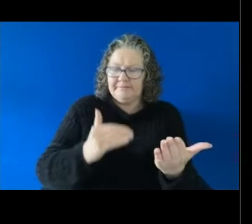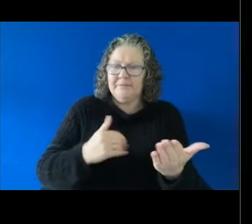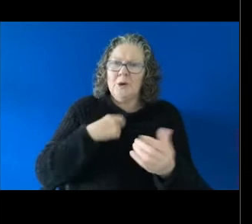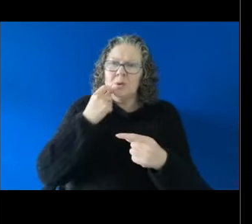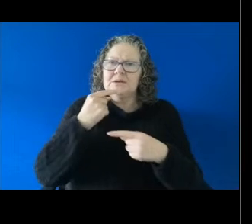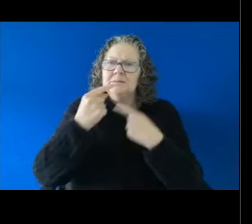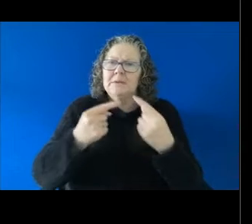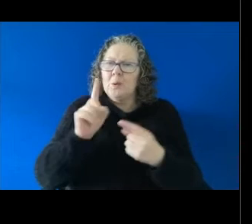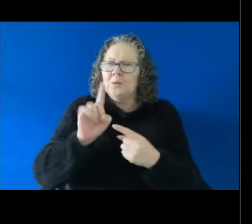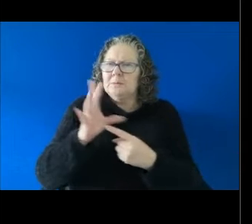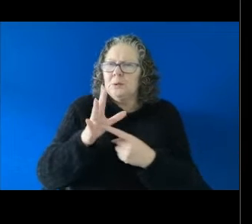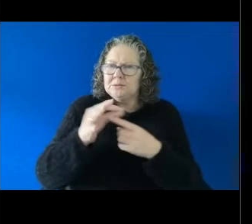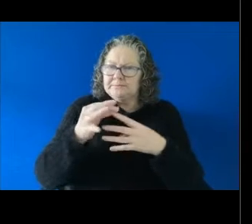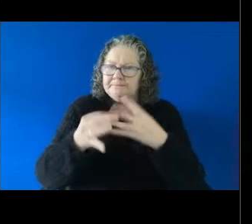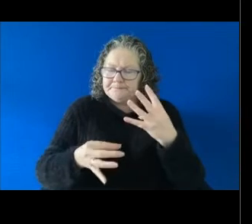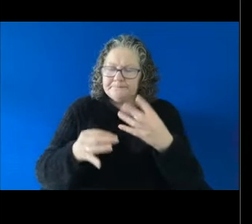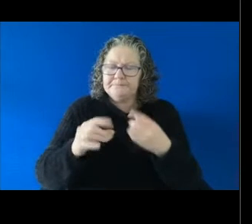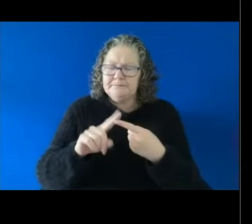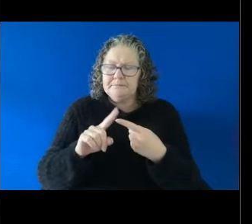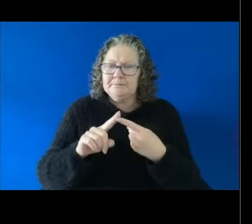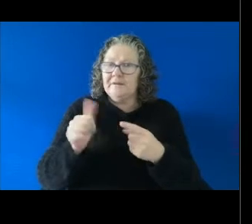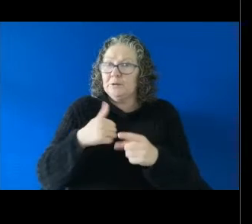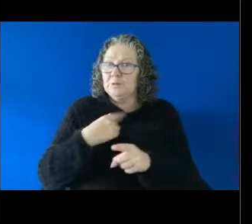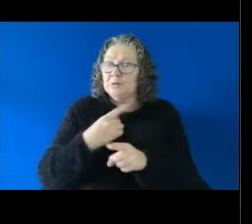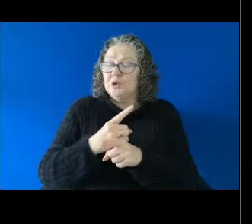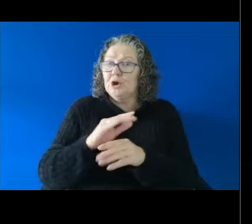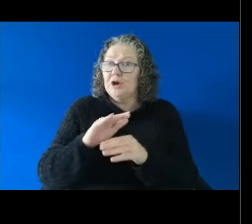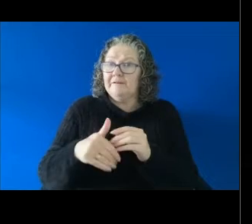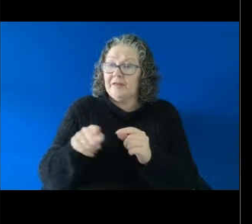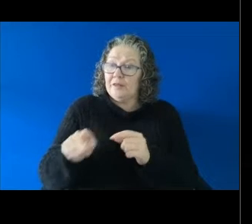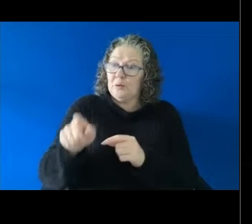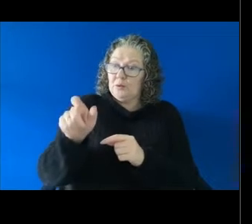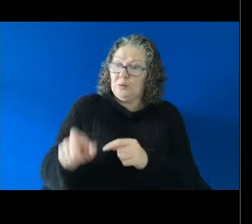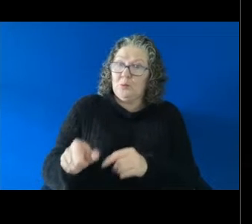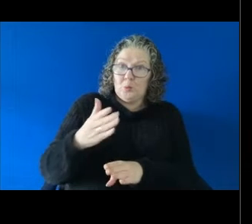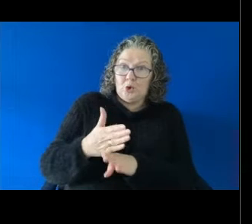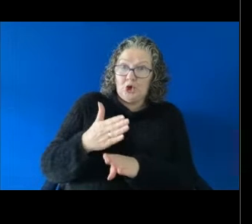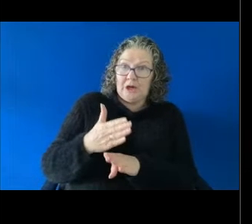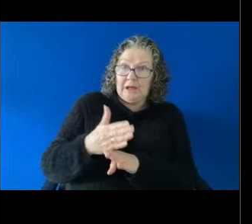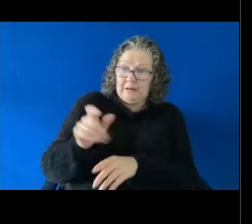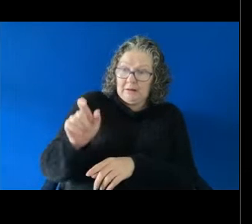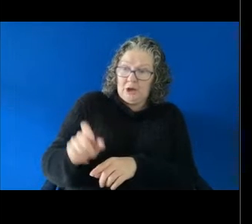We've already talked about the ability for a worker now who is being sexually harassed at